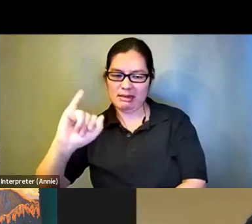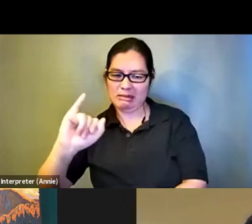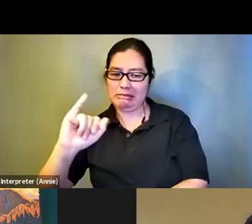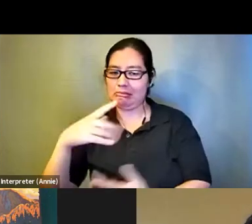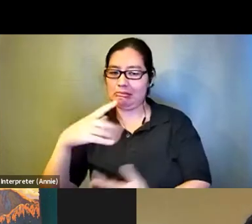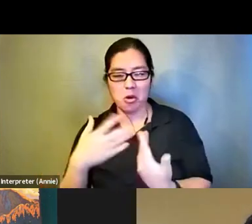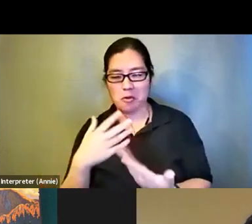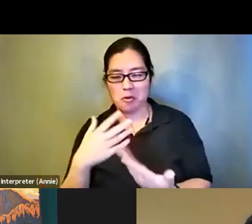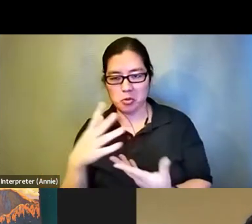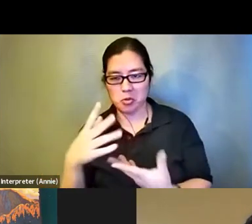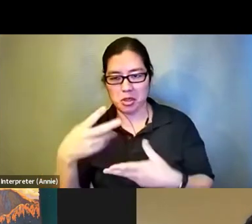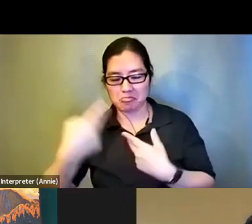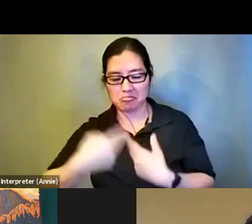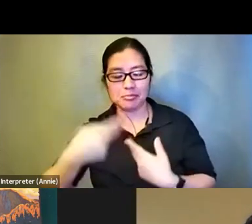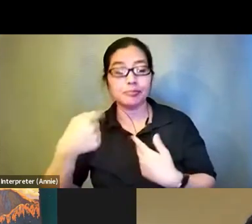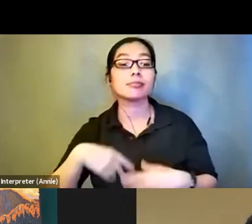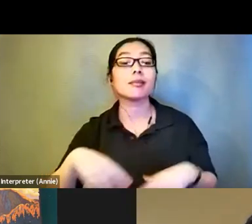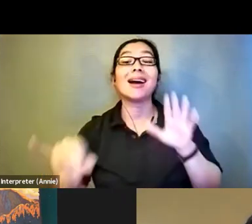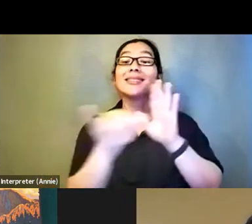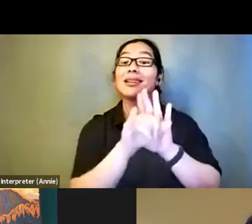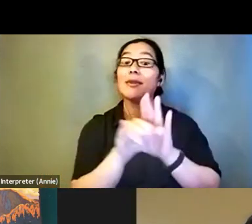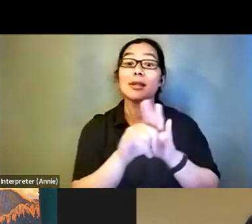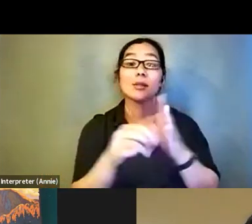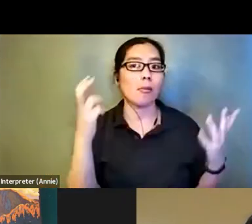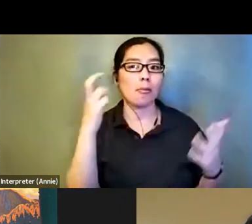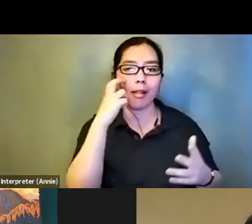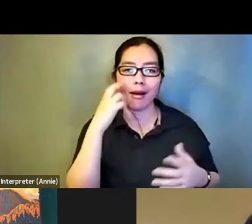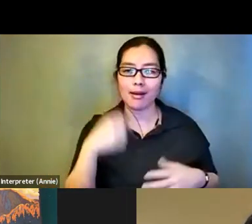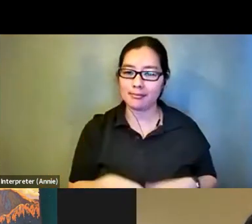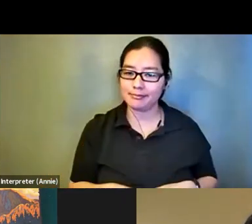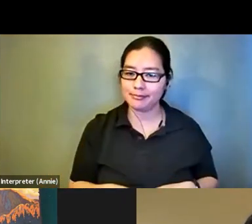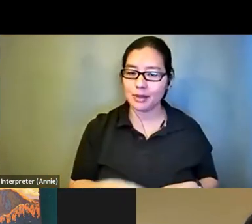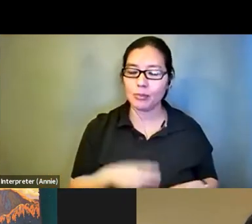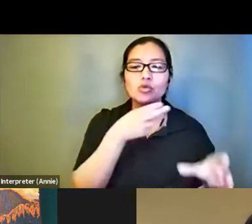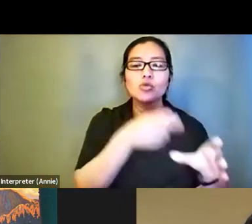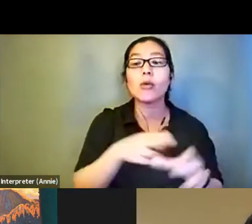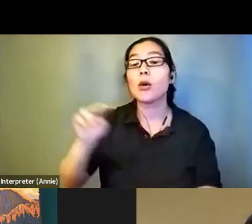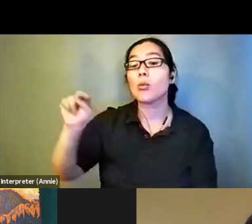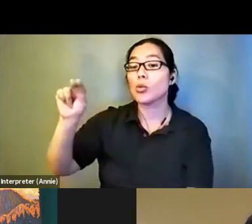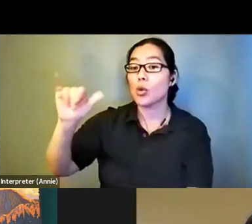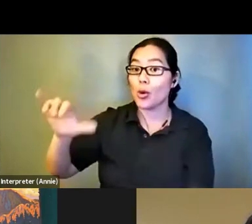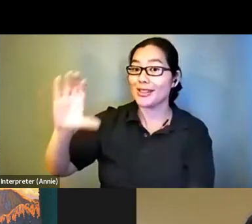blind. Coming at you guys from New York City, also the